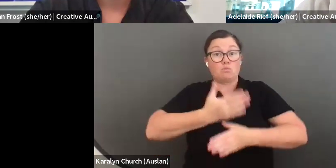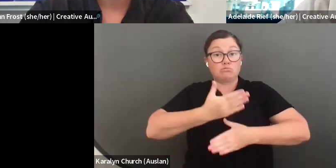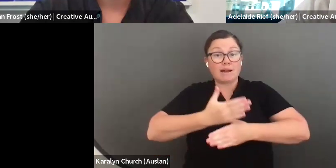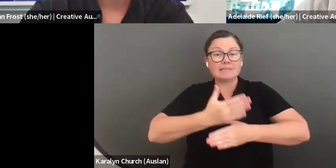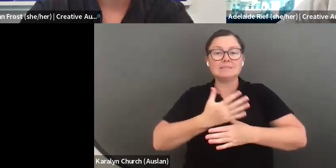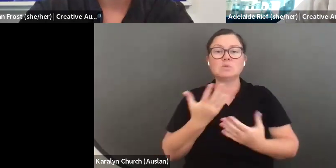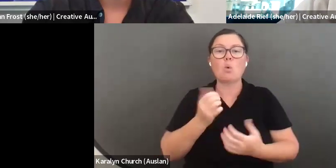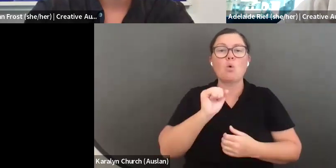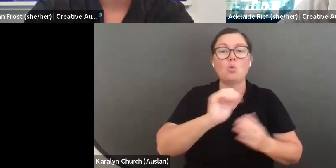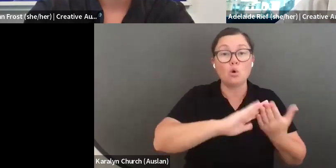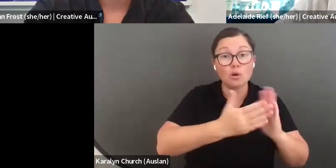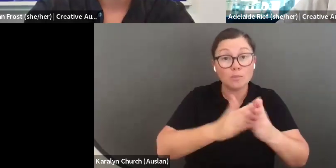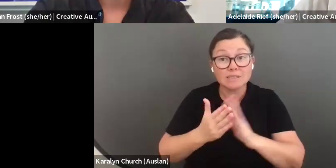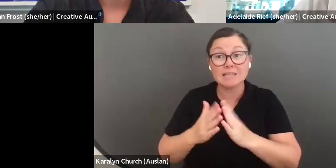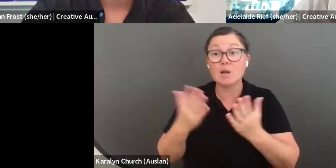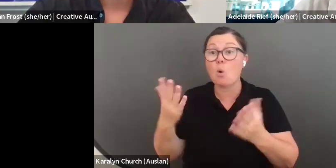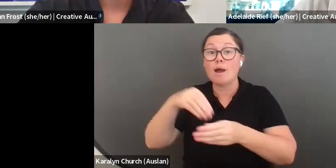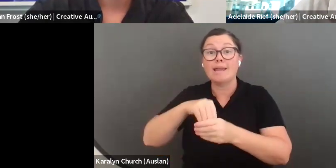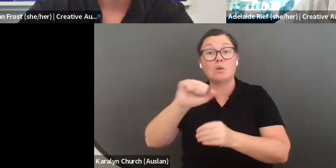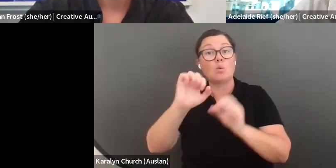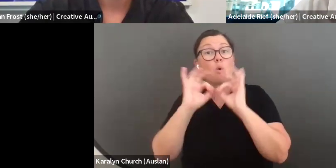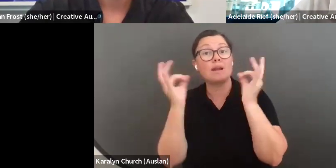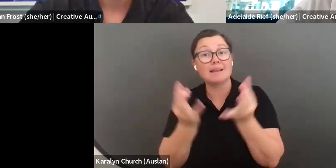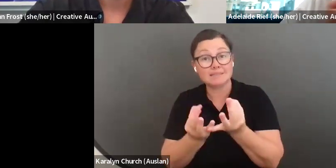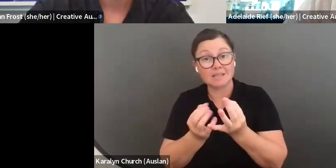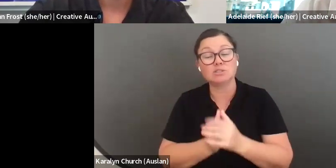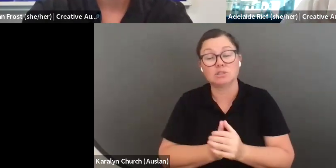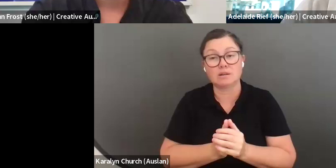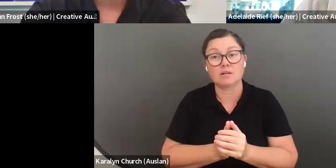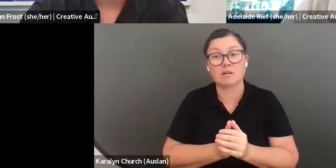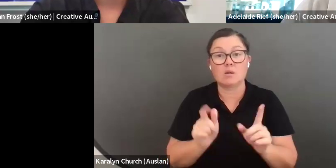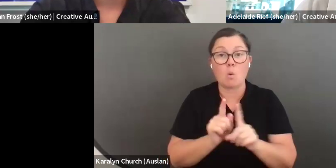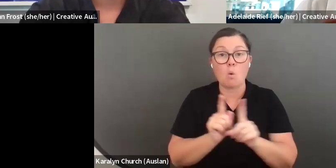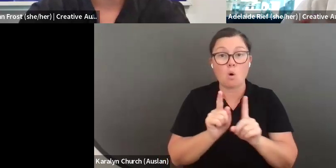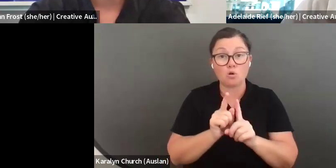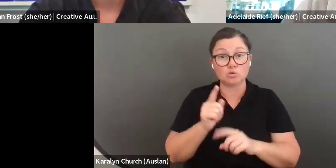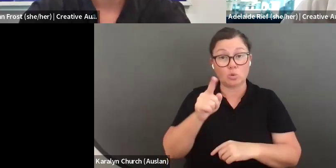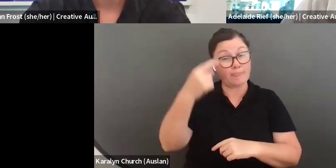is really inspiring you right now? What are you finding really challenging? It might be